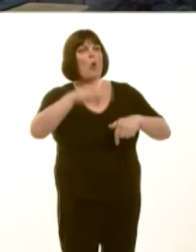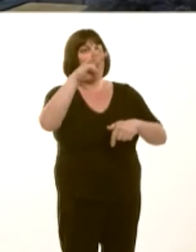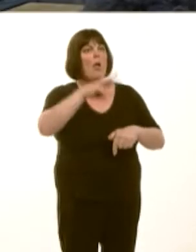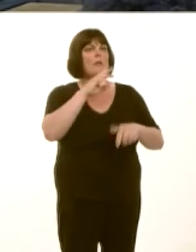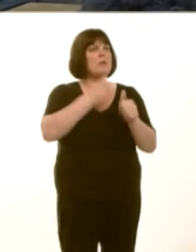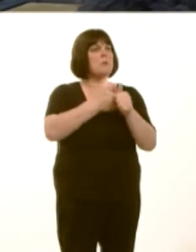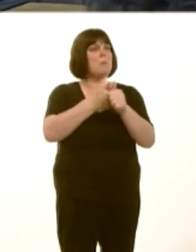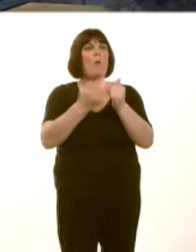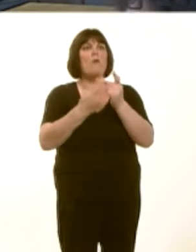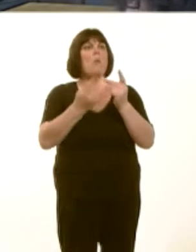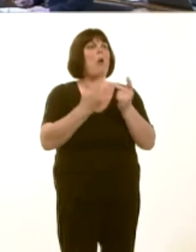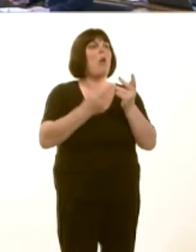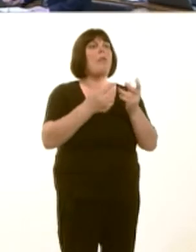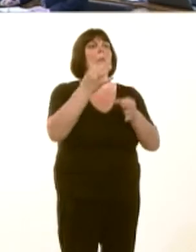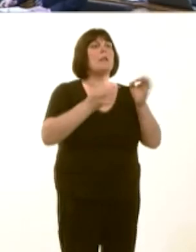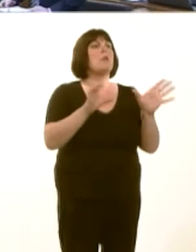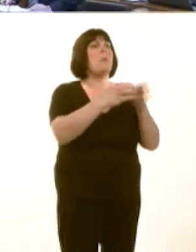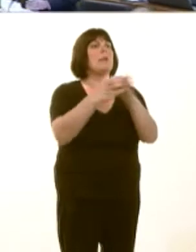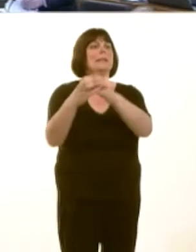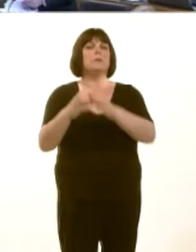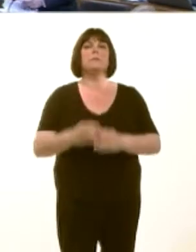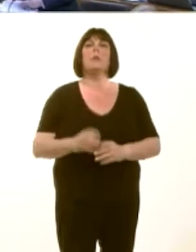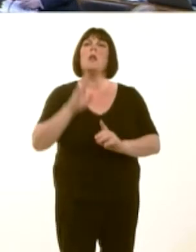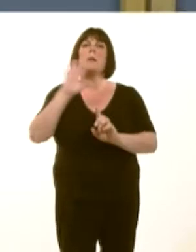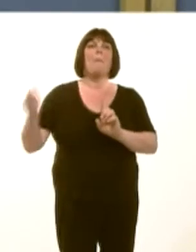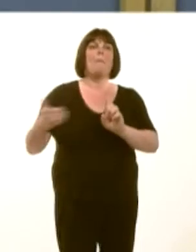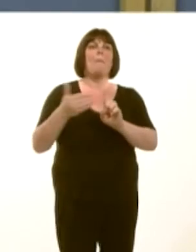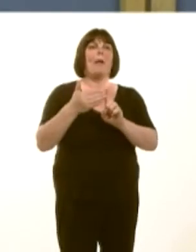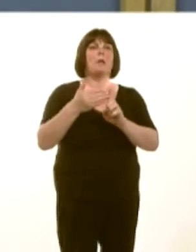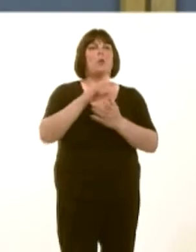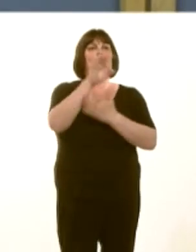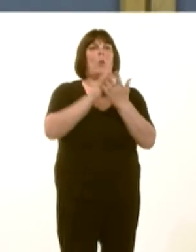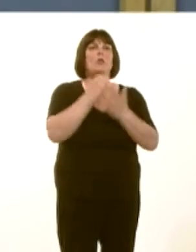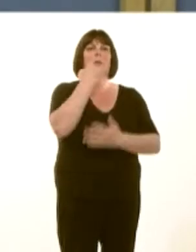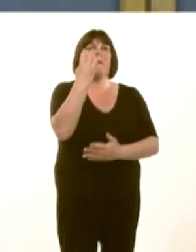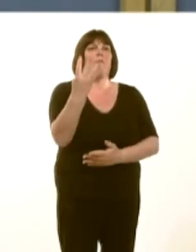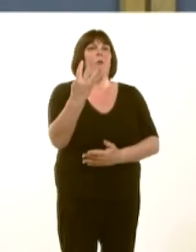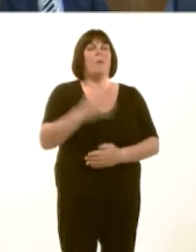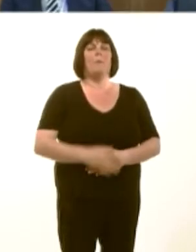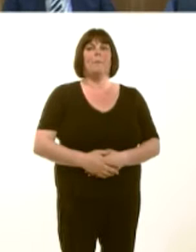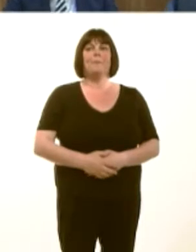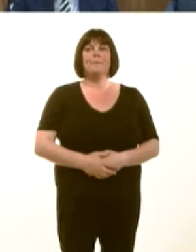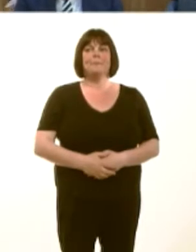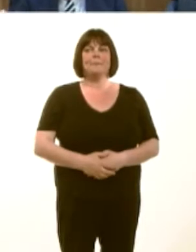Y Llywydd / The Presiding Officer: We now move back to questions on the paper. Question 4 is from Mike Hedges. Mike Hedges: 4.